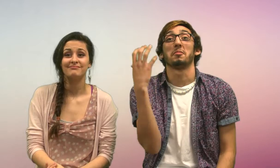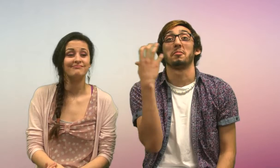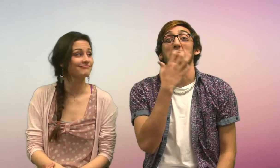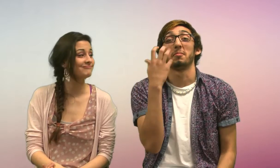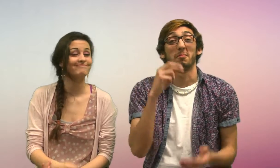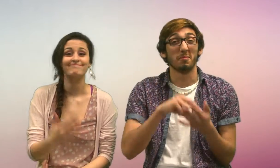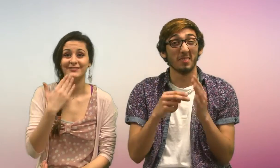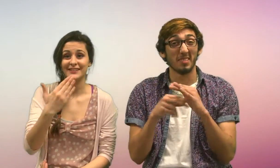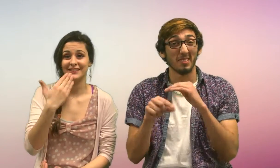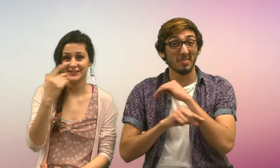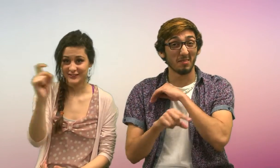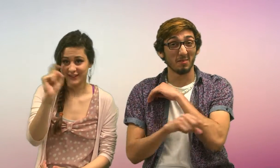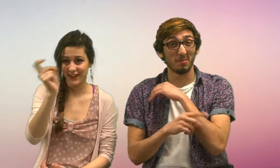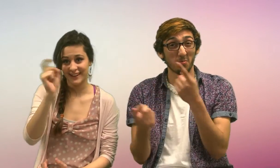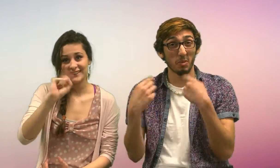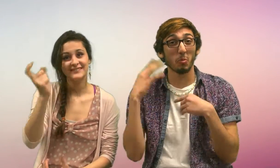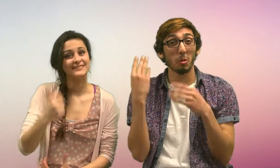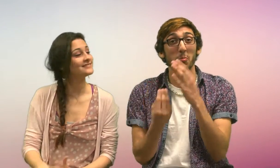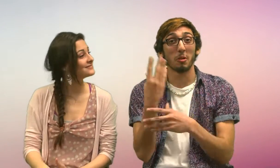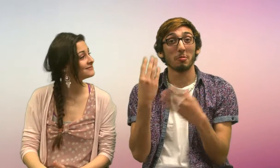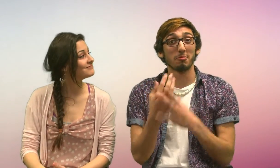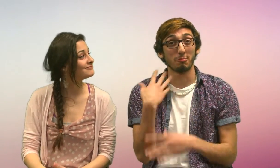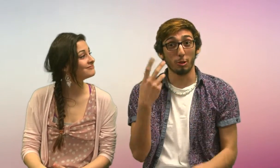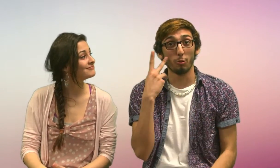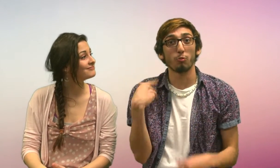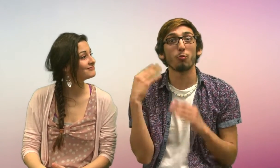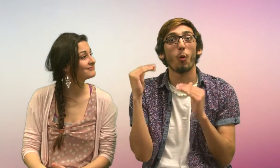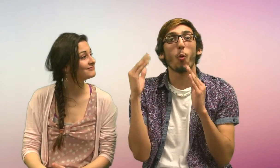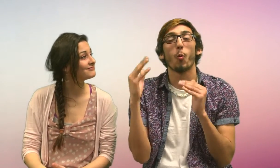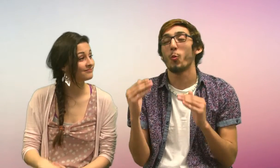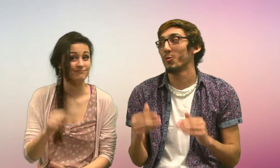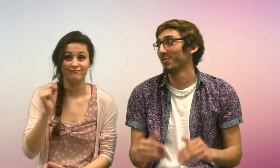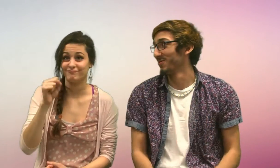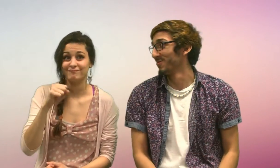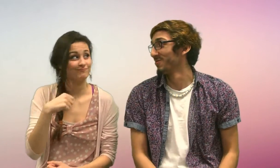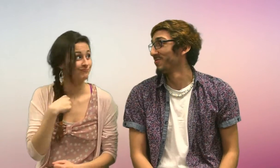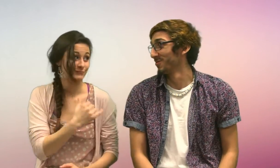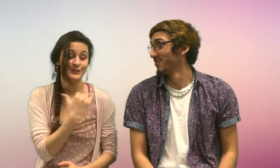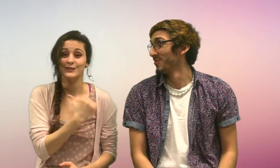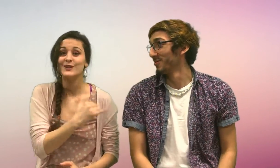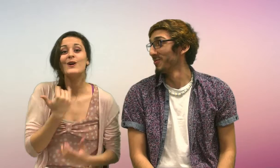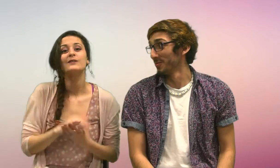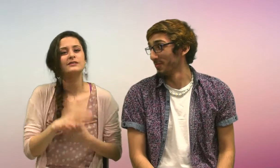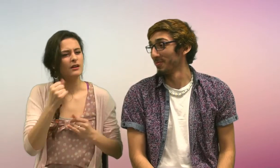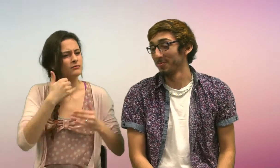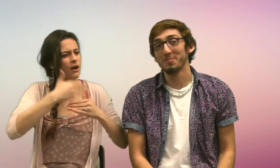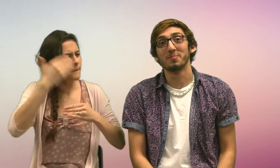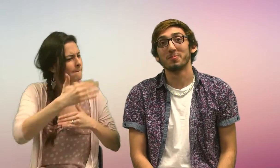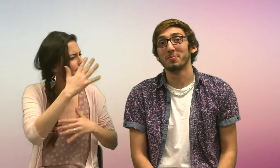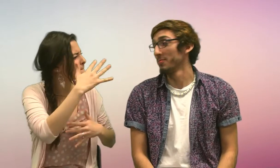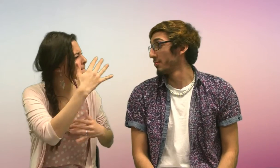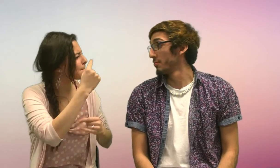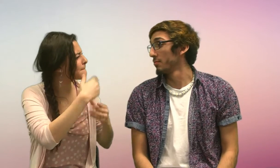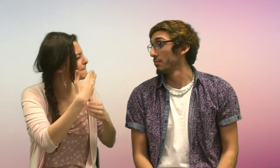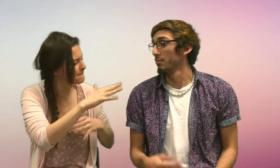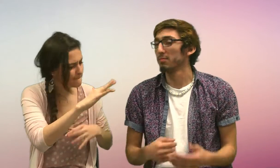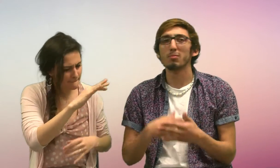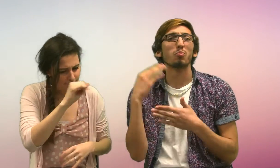Wow, so this mean, the spring will come early. I hope so! Yes, me too! So what's next?